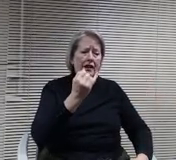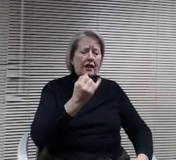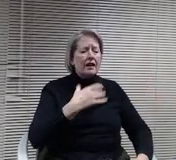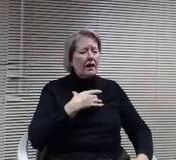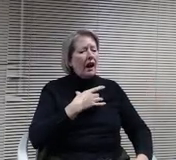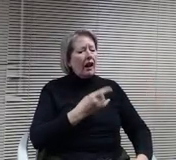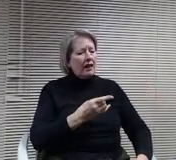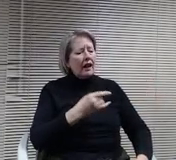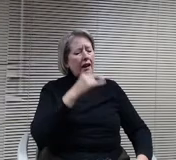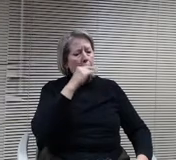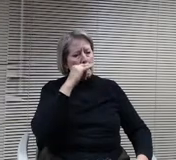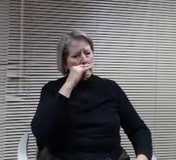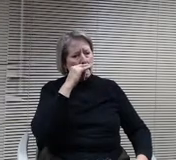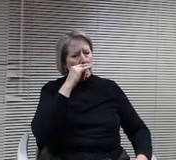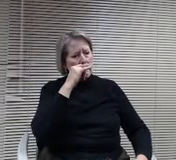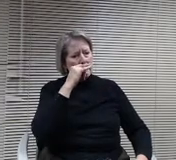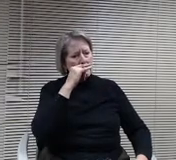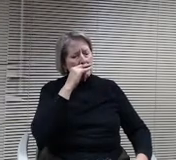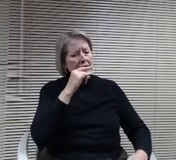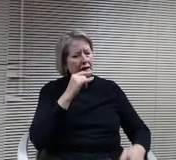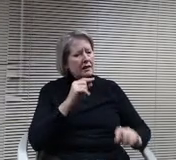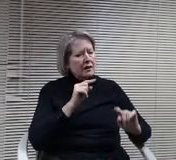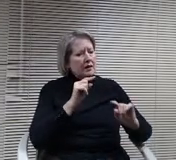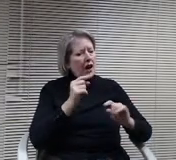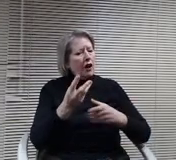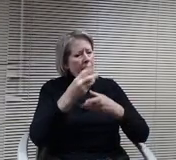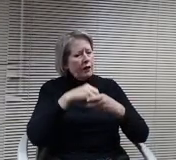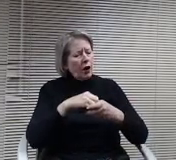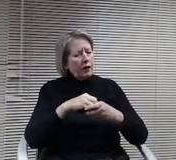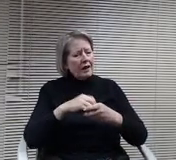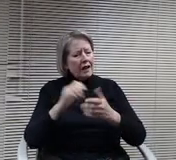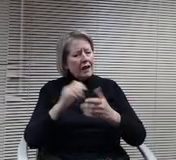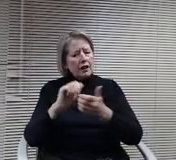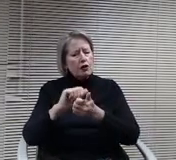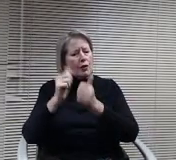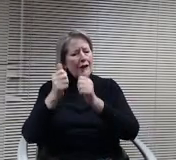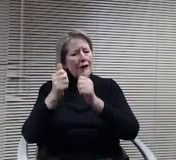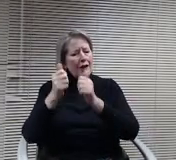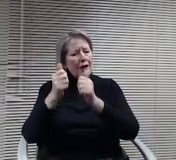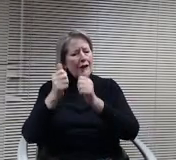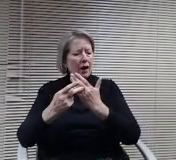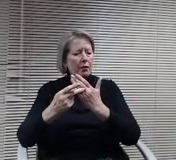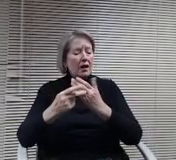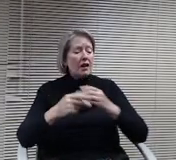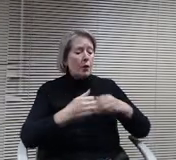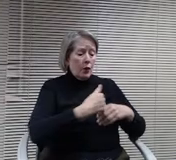transition. Plus in that bus comes really early, so I'm sure that having him closer would be welcome to all the families and